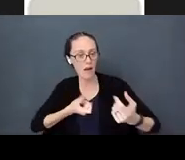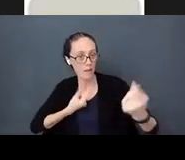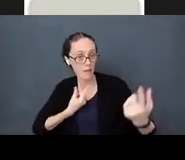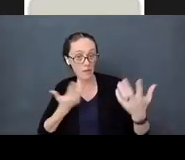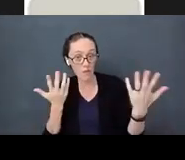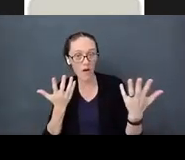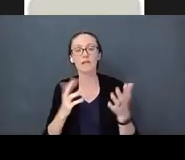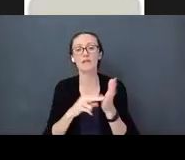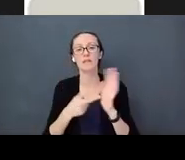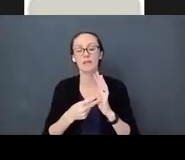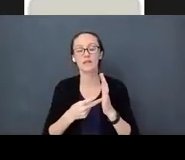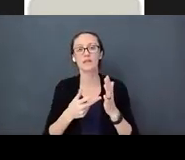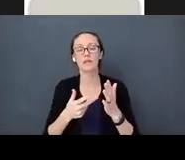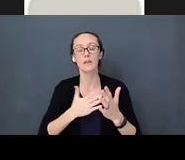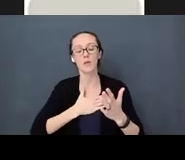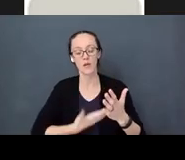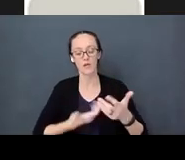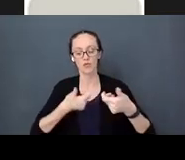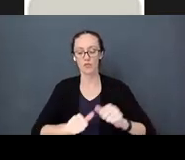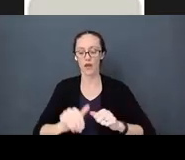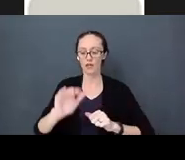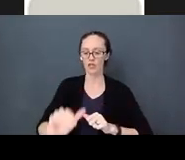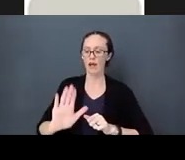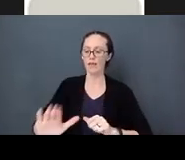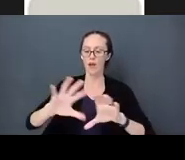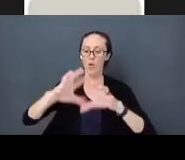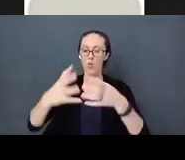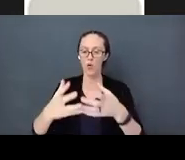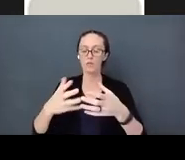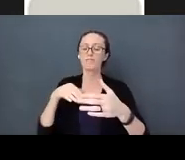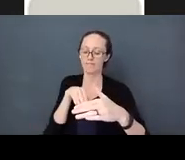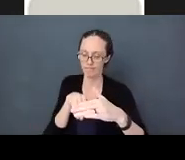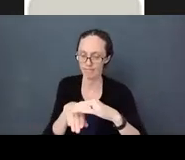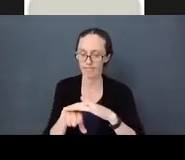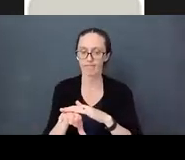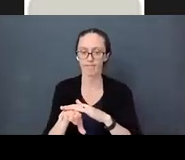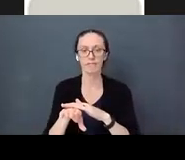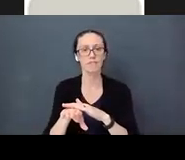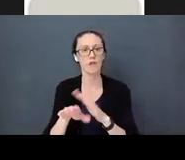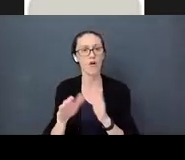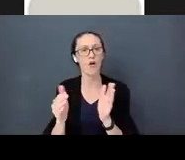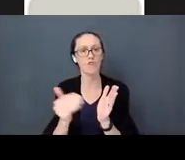enter your child’ world on a regular basis and to be able to empathize what your child is feeling.